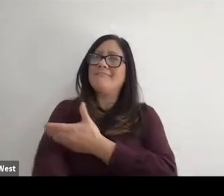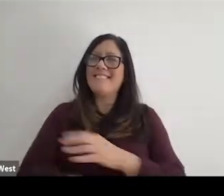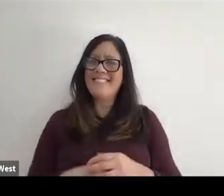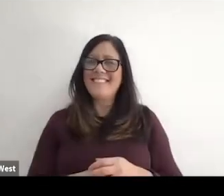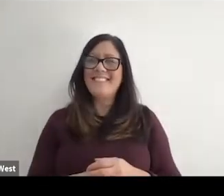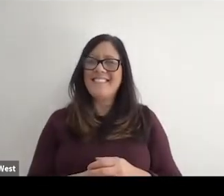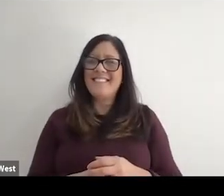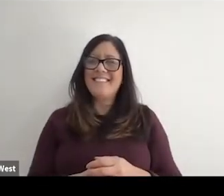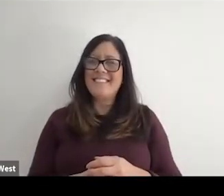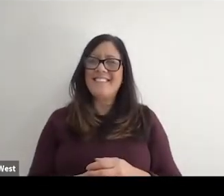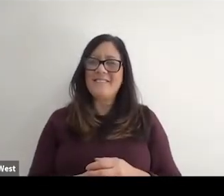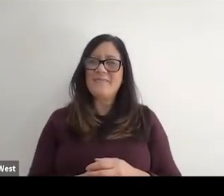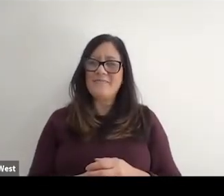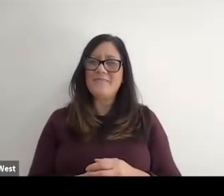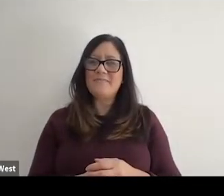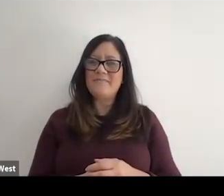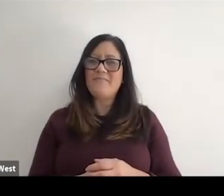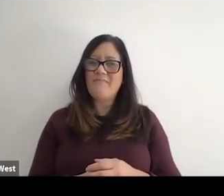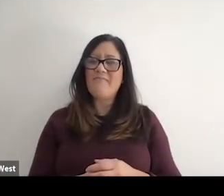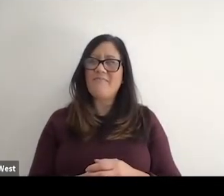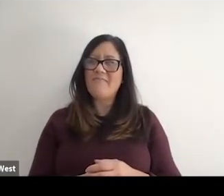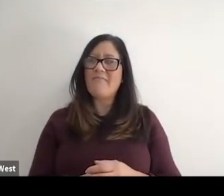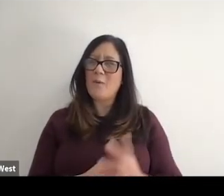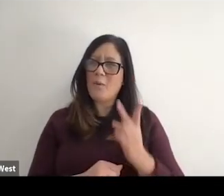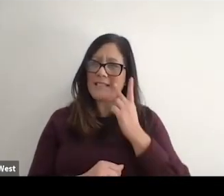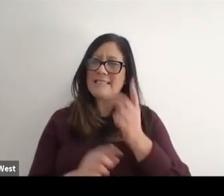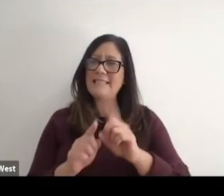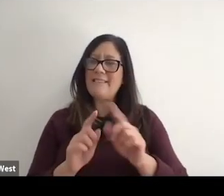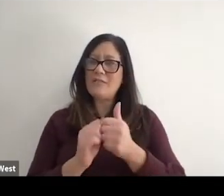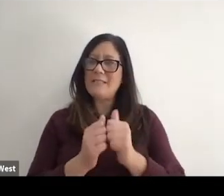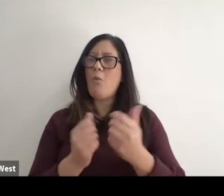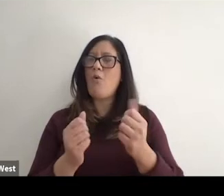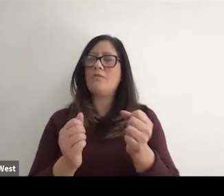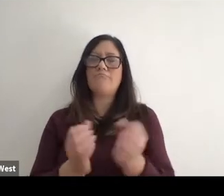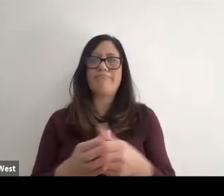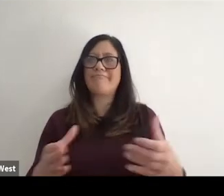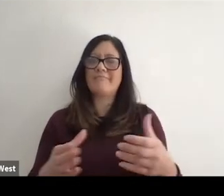You know, to really to really be able to take off, but it. But I think that we've seen we've seen